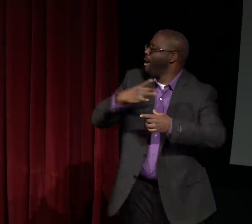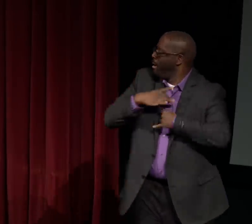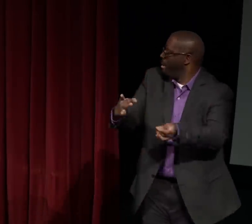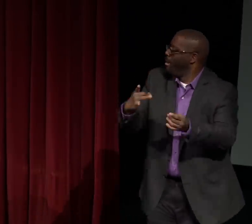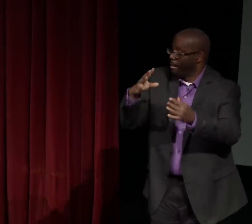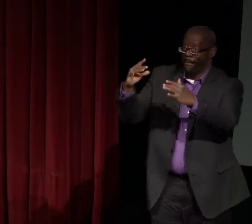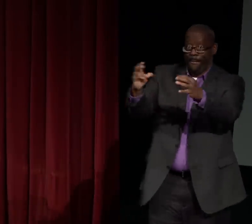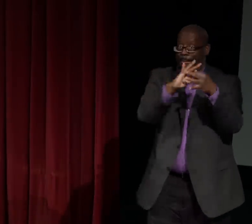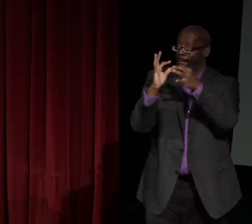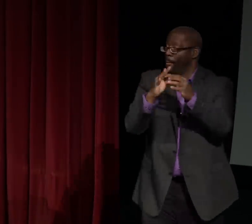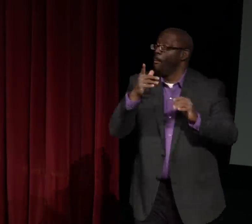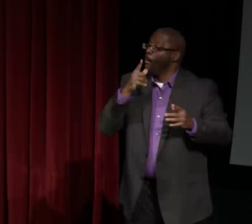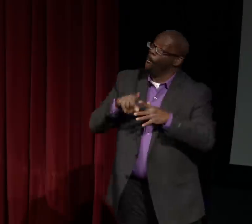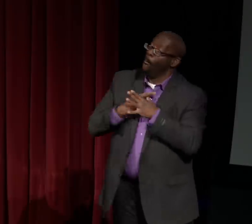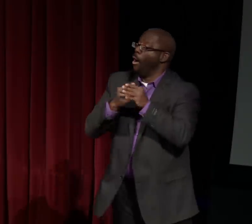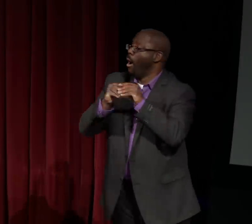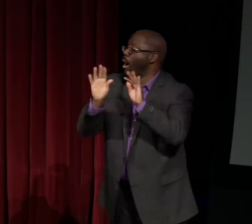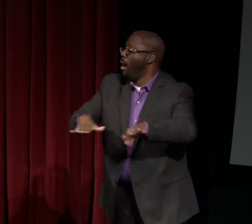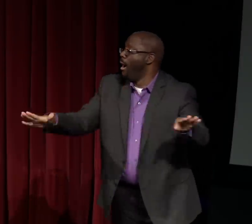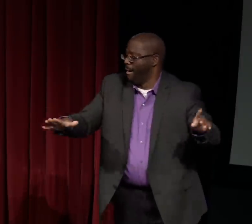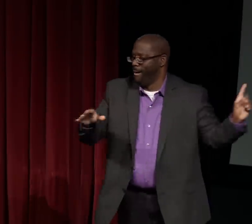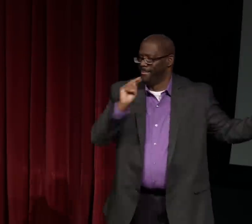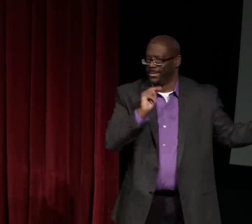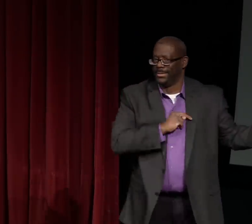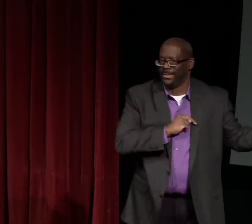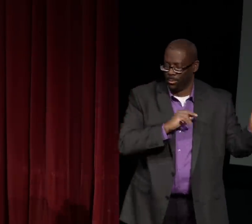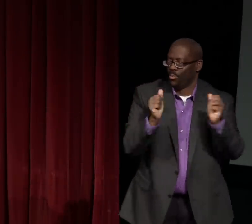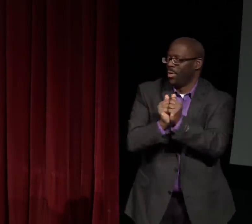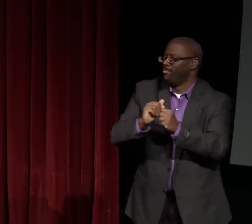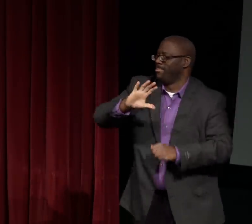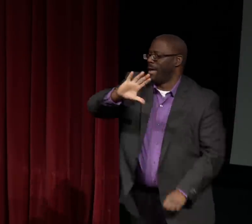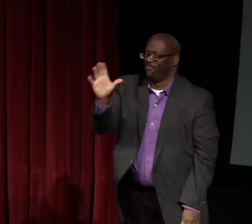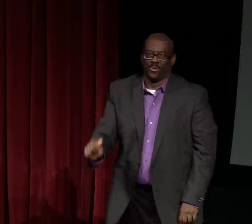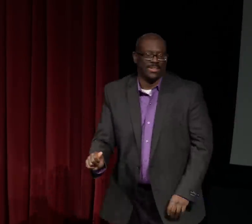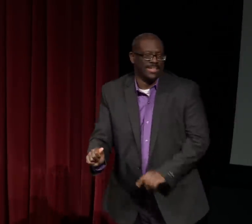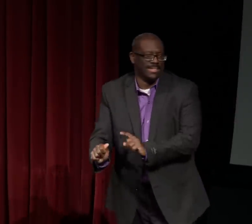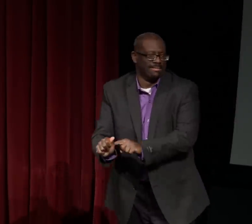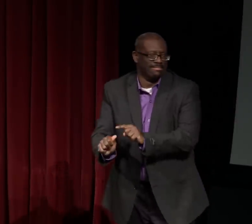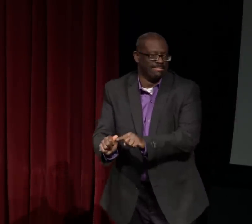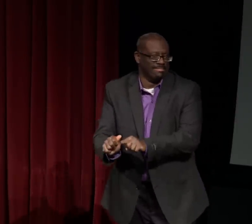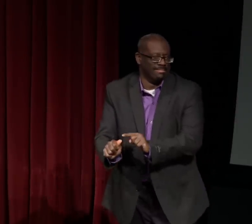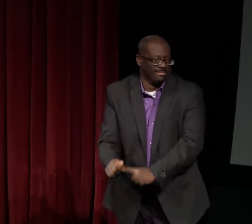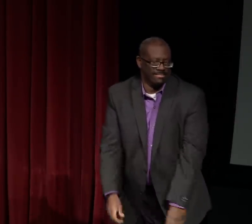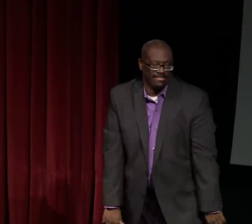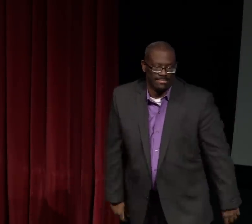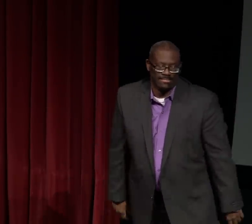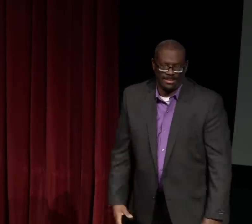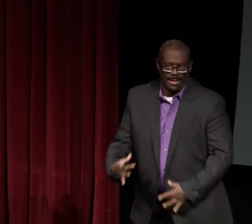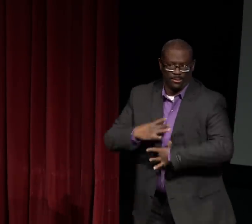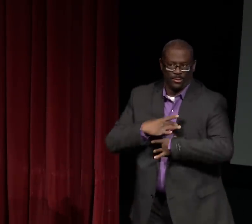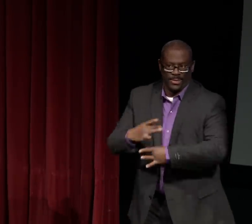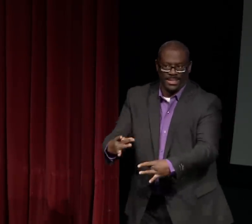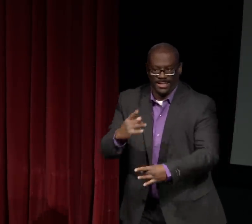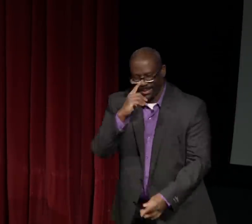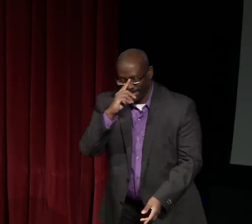but we dropped the part that ends up on the nose. Again, this is an interesting story,